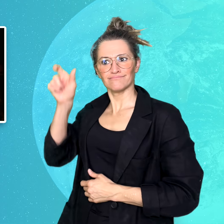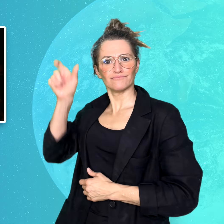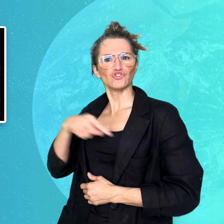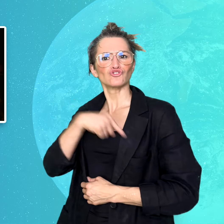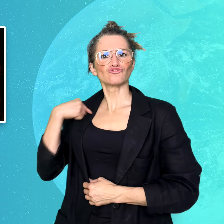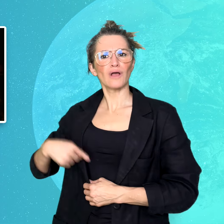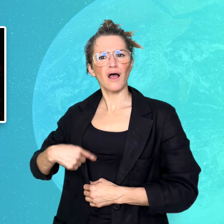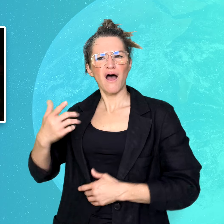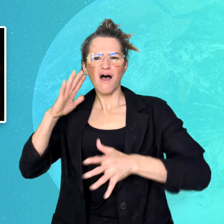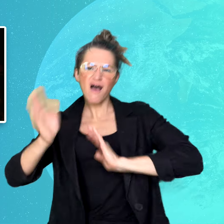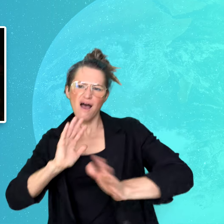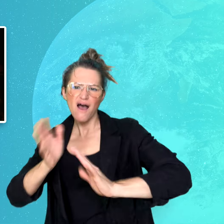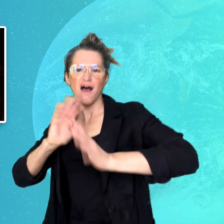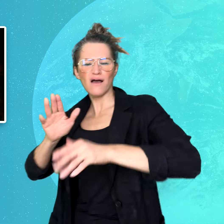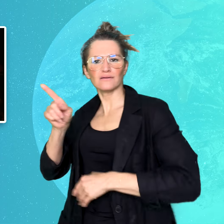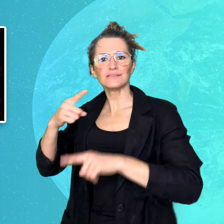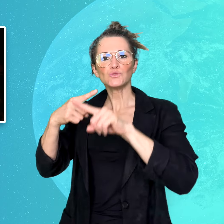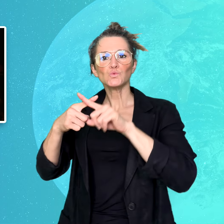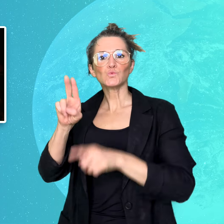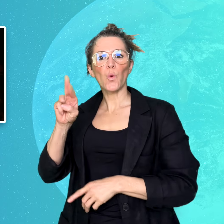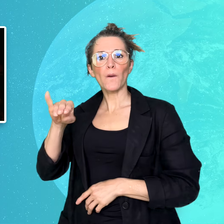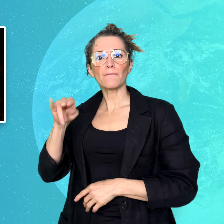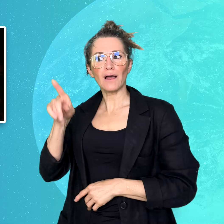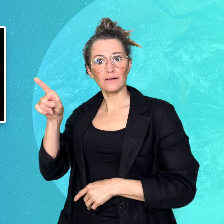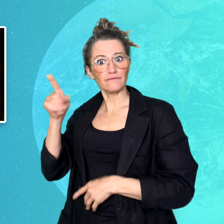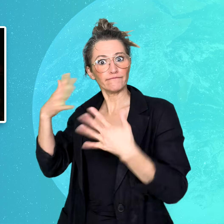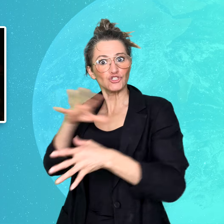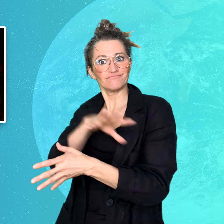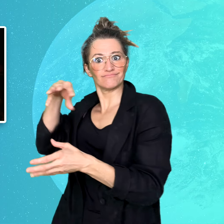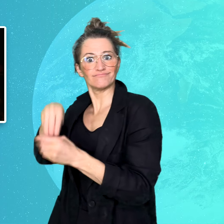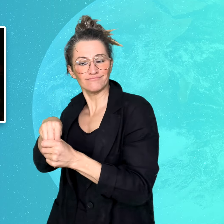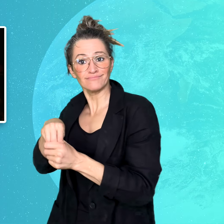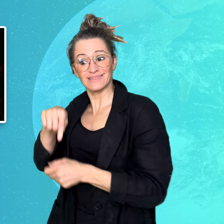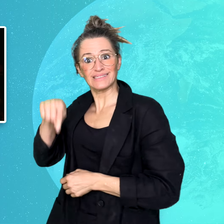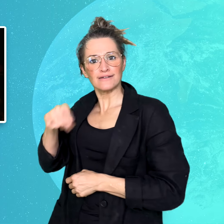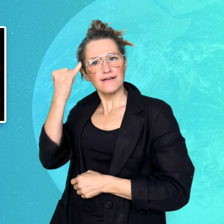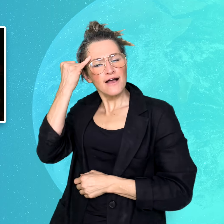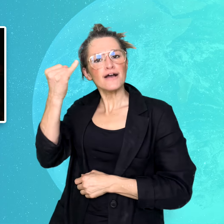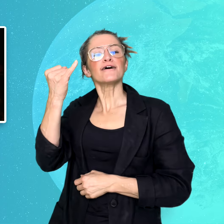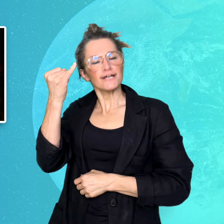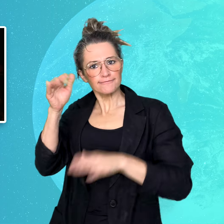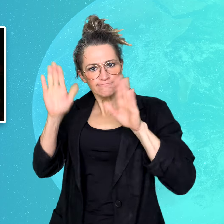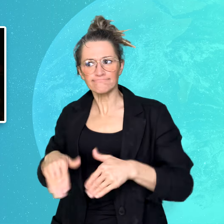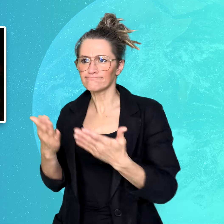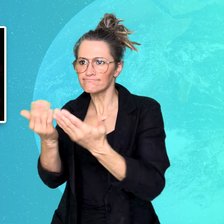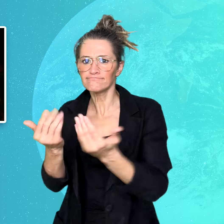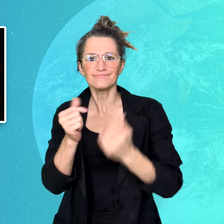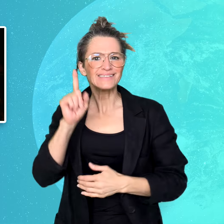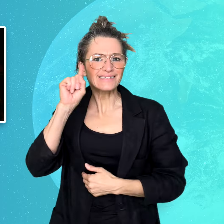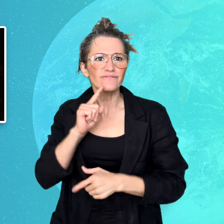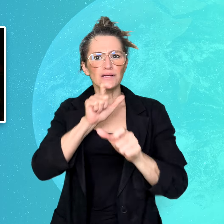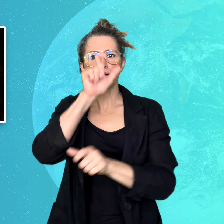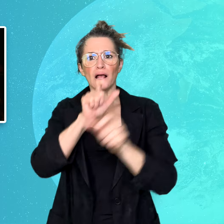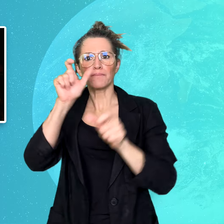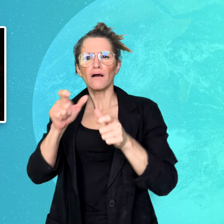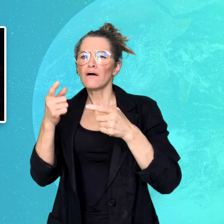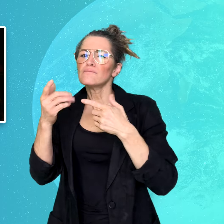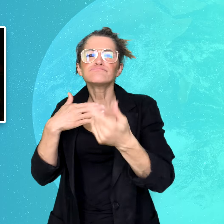'brought together Deaf artists from diverse backgrounds